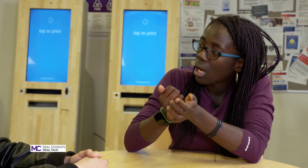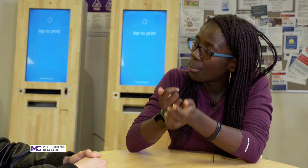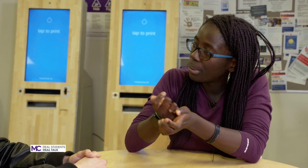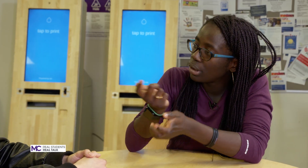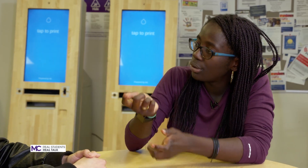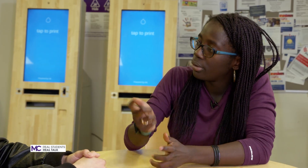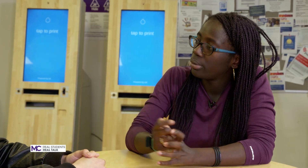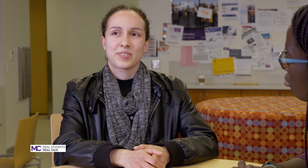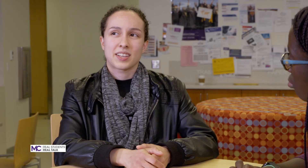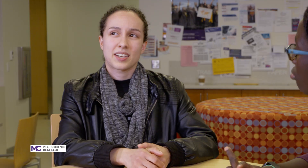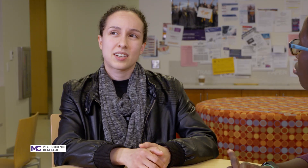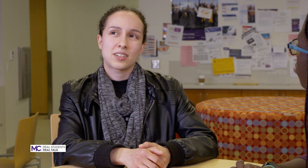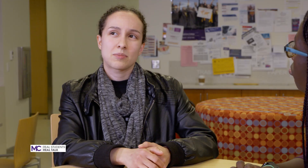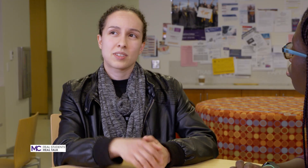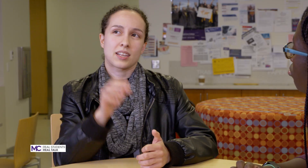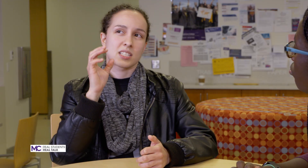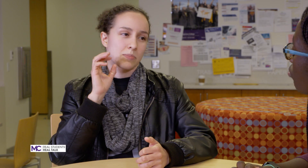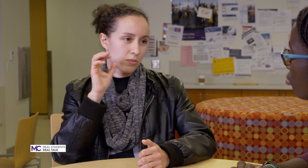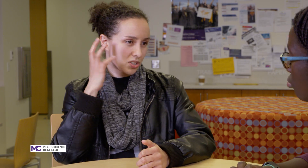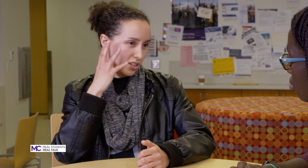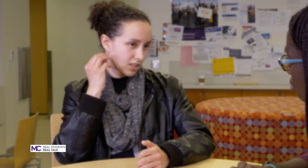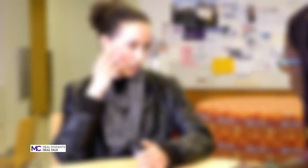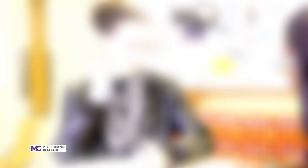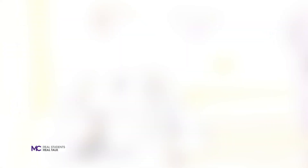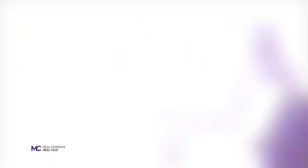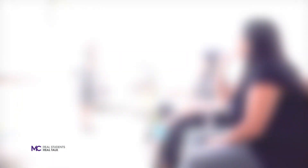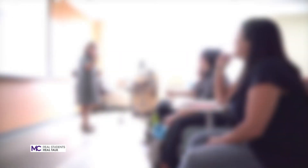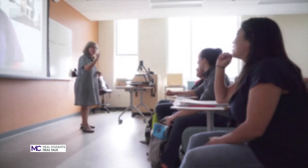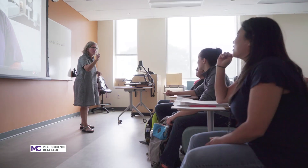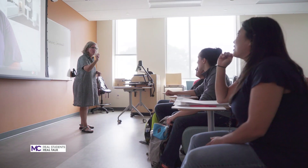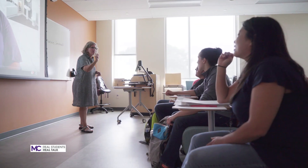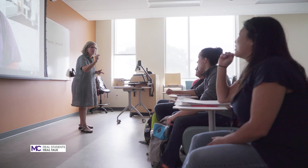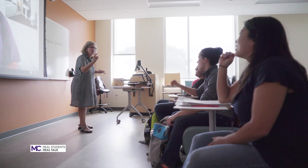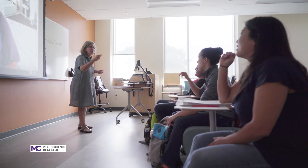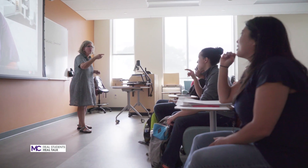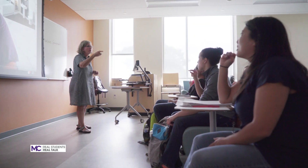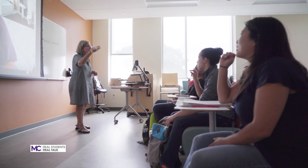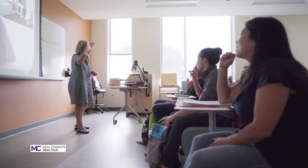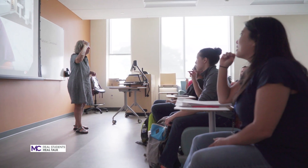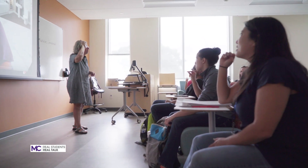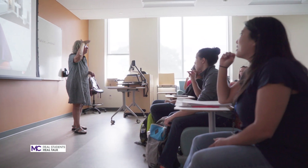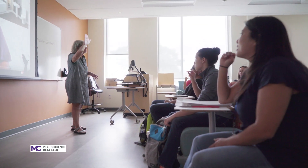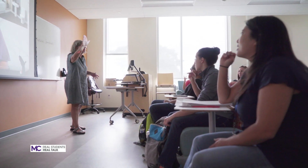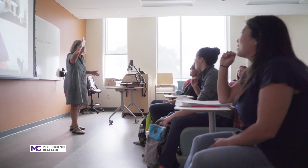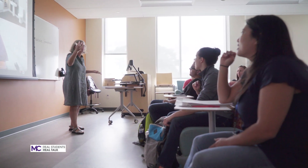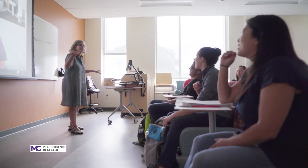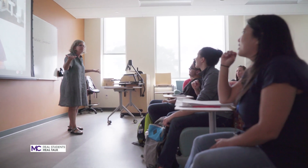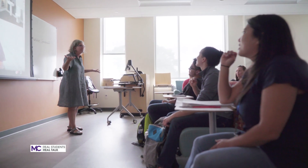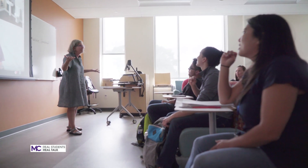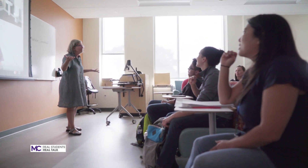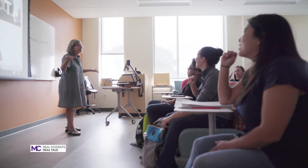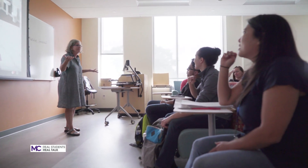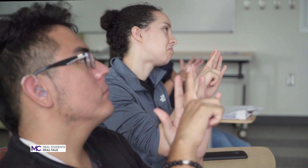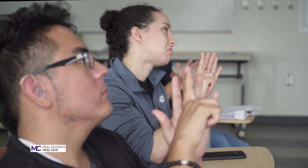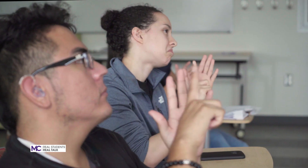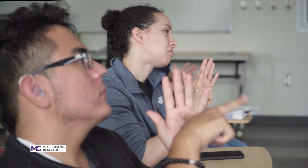helping exposure exposure to like to